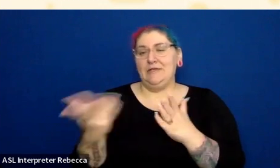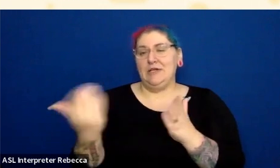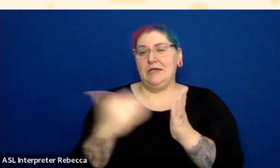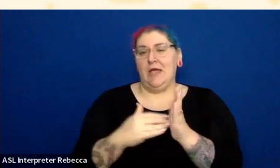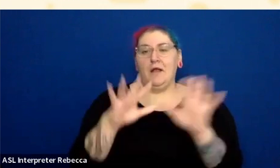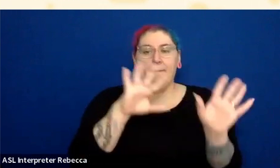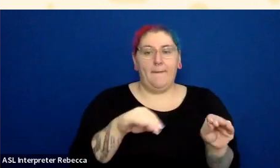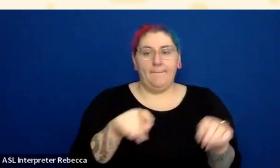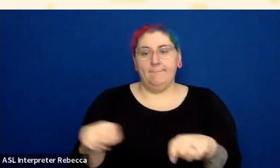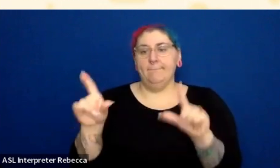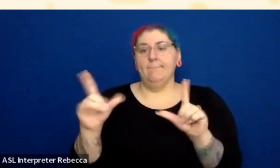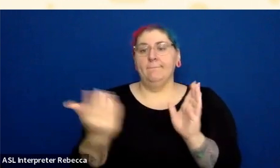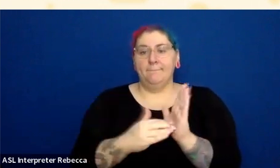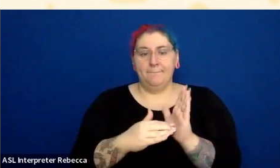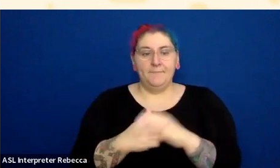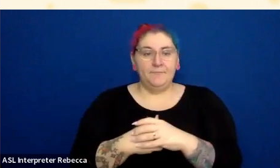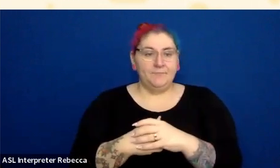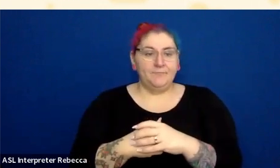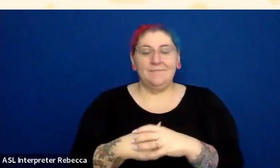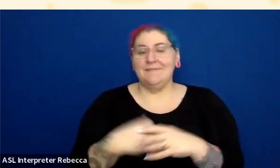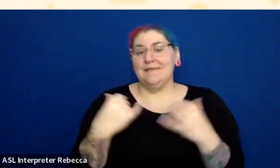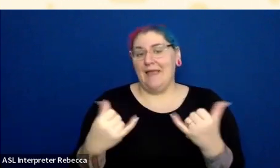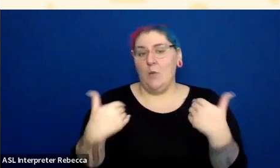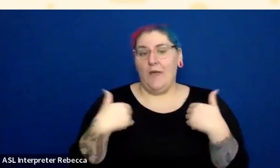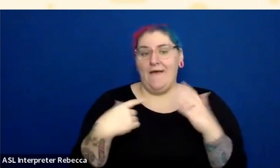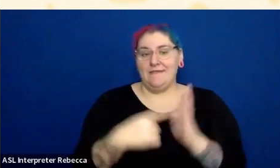This I've read and agreed to... And this time, it says copyright in terms of use.